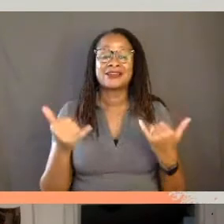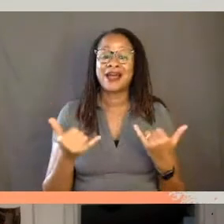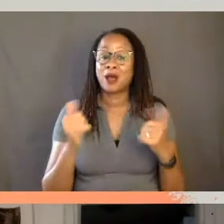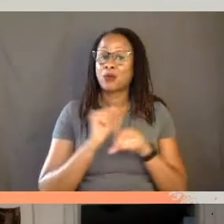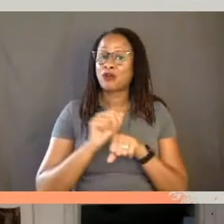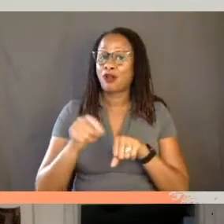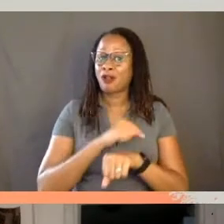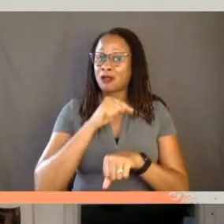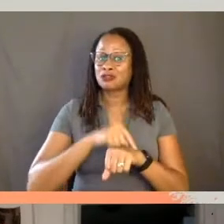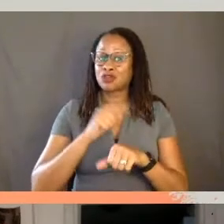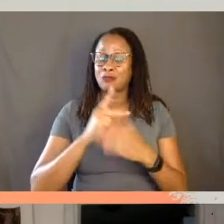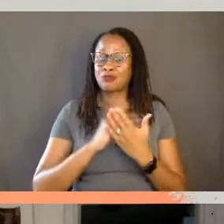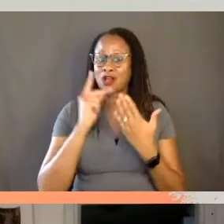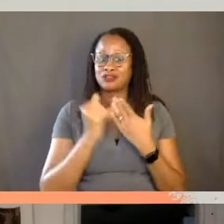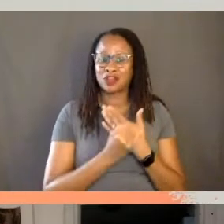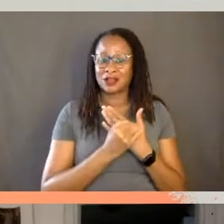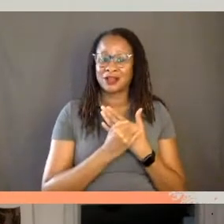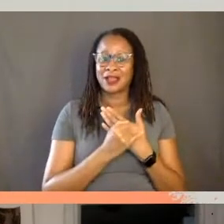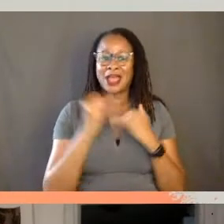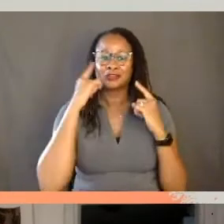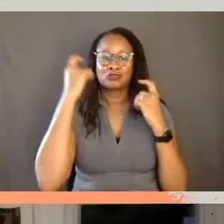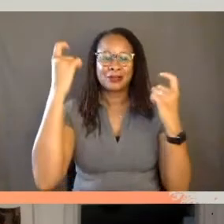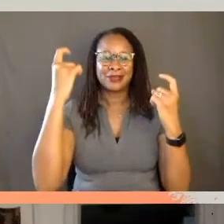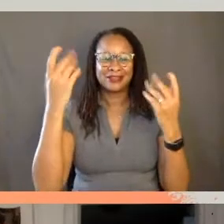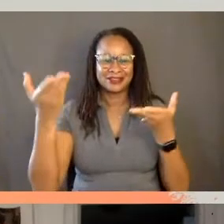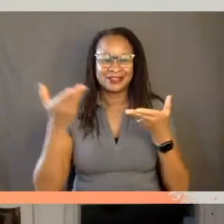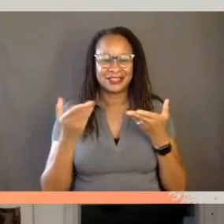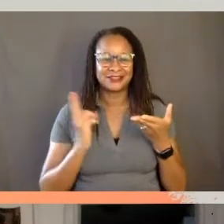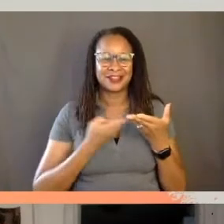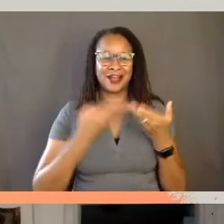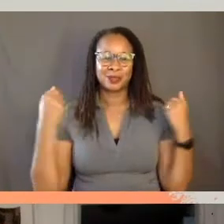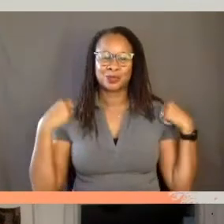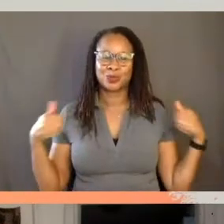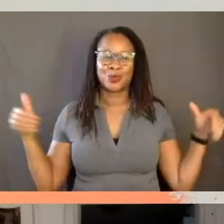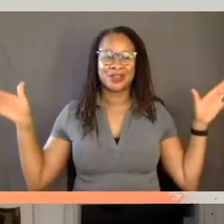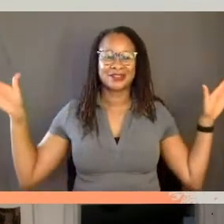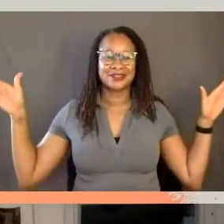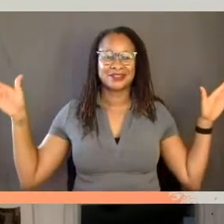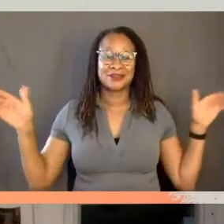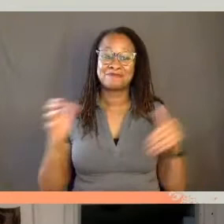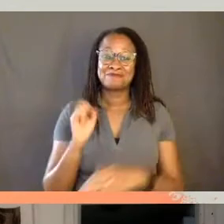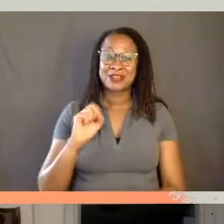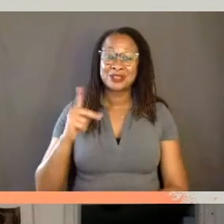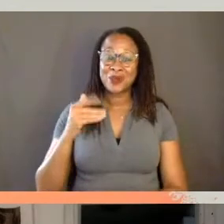project Dreaming Gave Us Wings. Sophia, would you like to introduce,